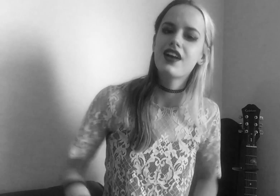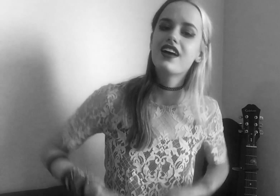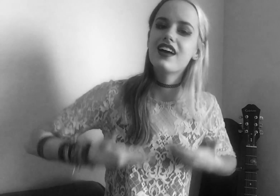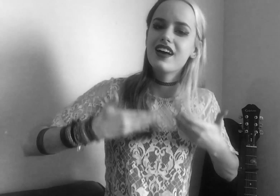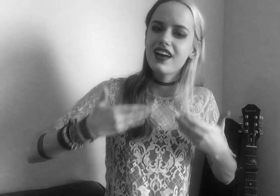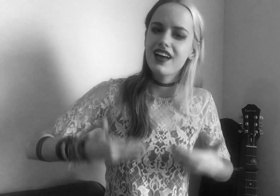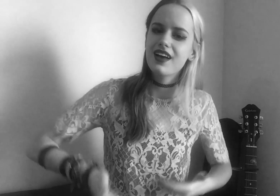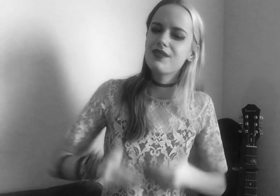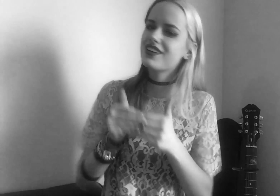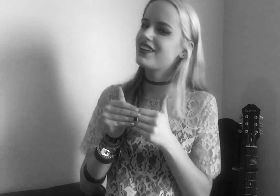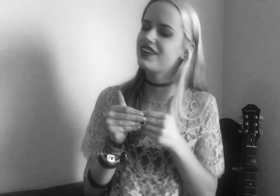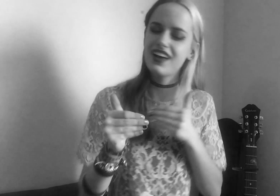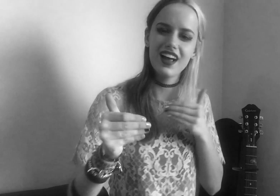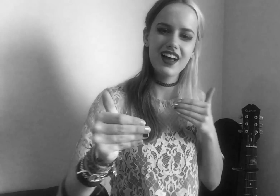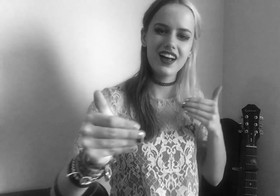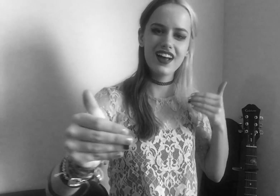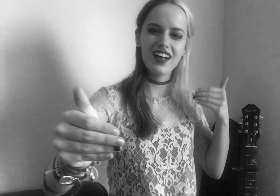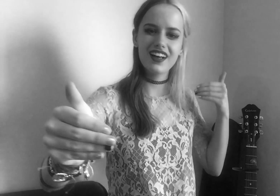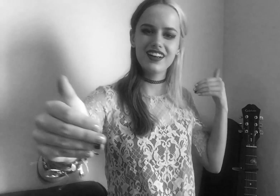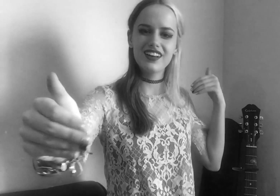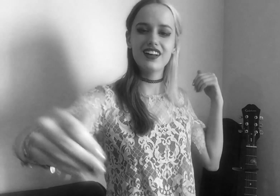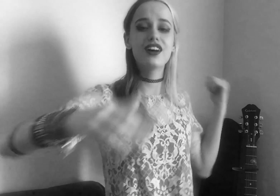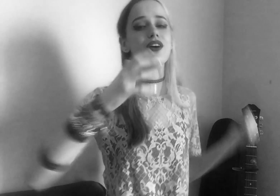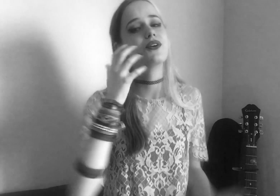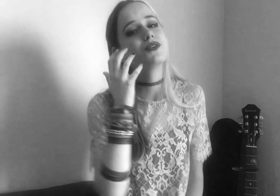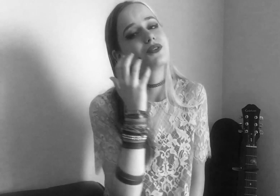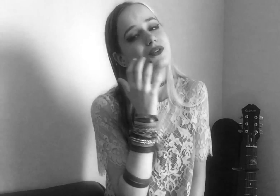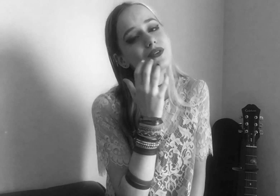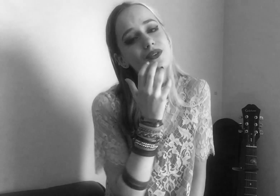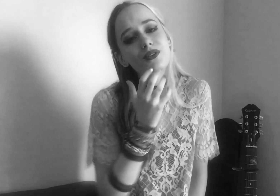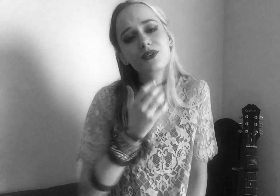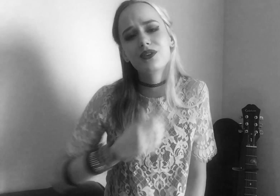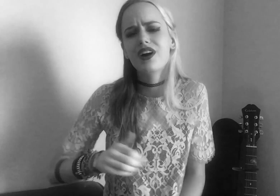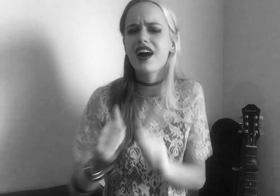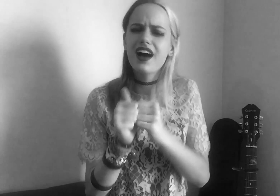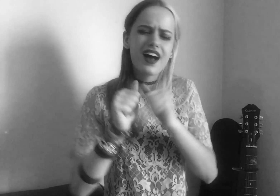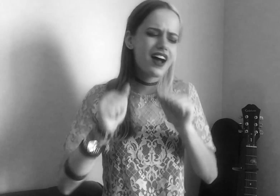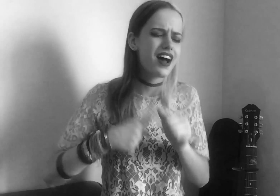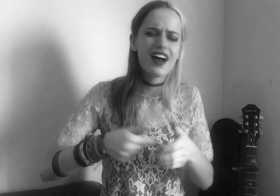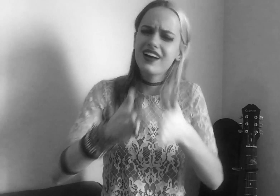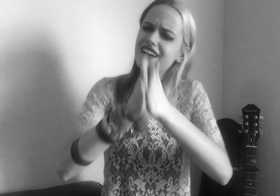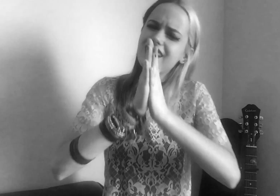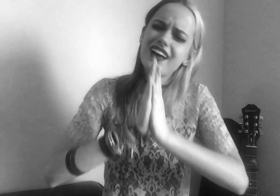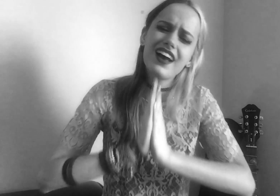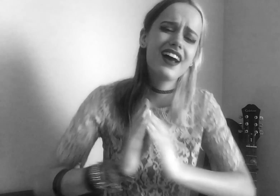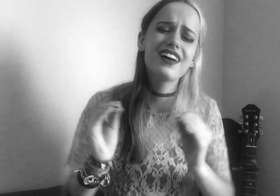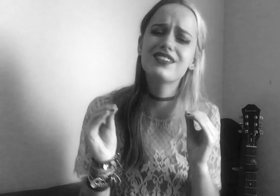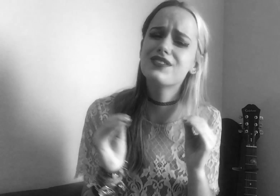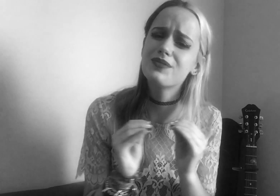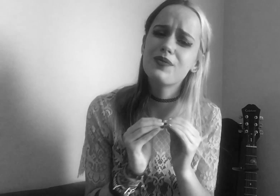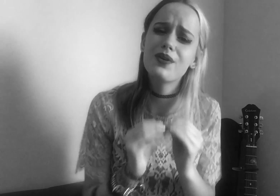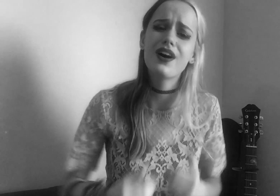Happily every after - oooooh, how could I ask for more?